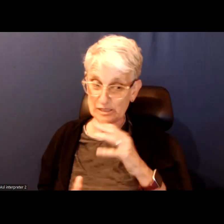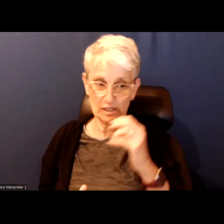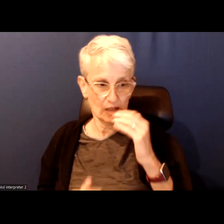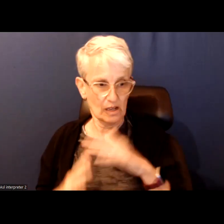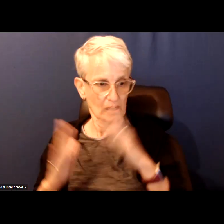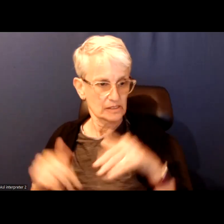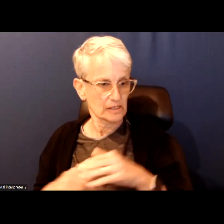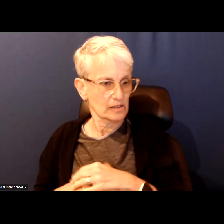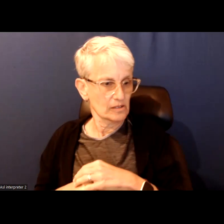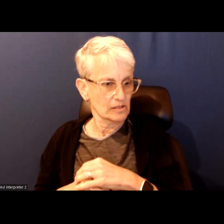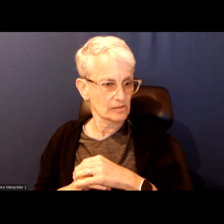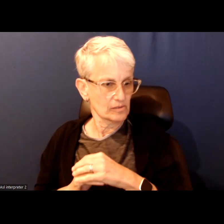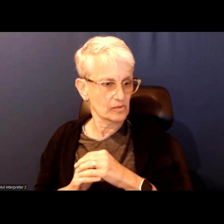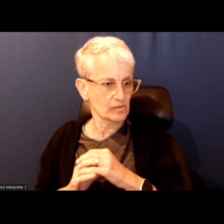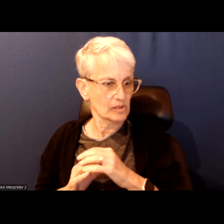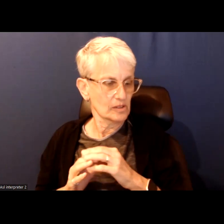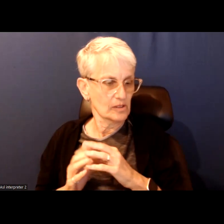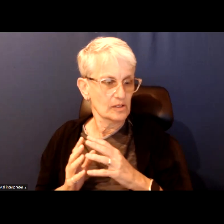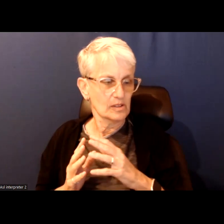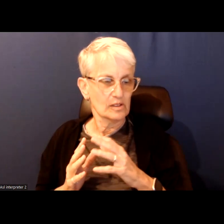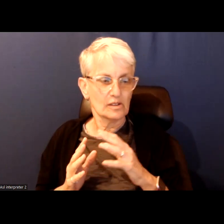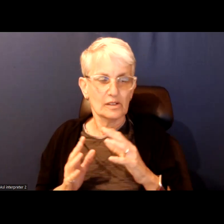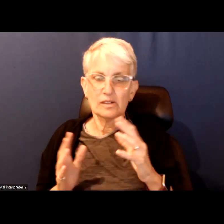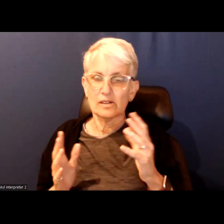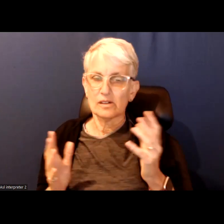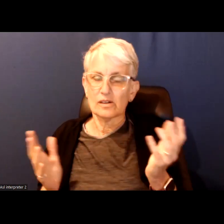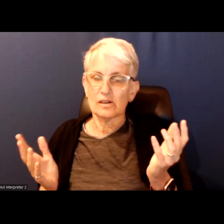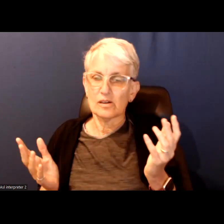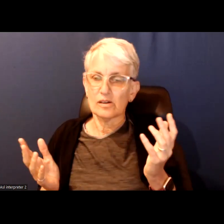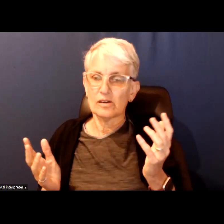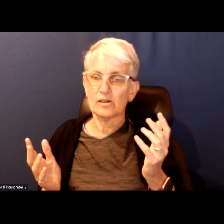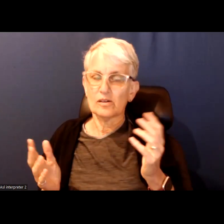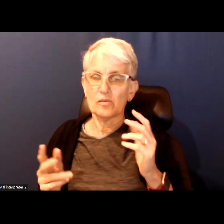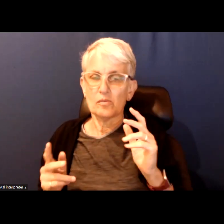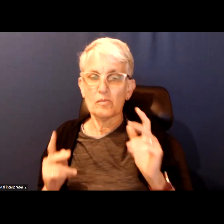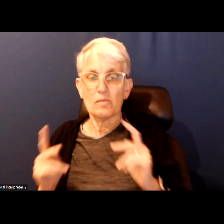And then finally as a group of people who are often racialized I think indigenous people